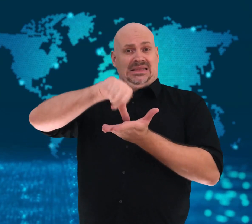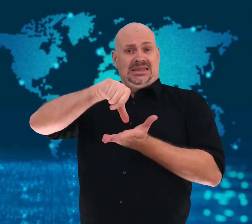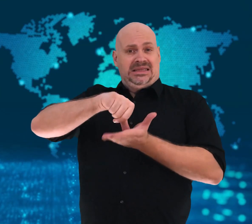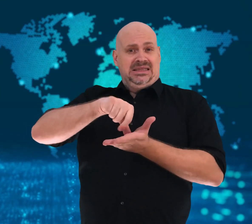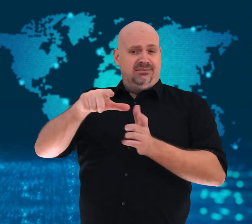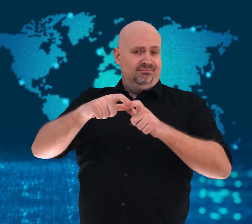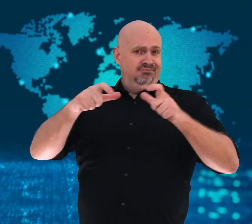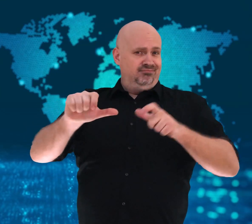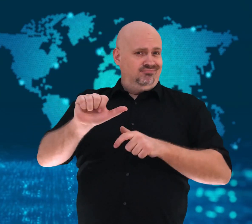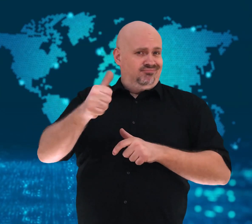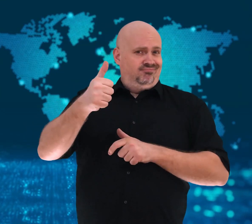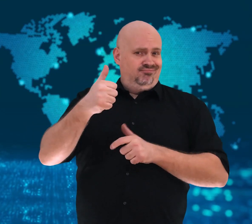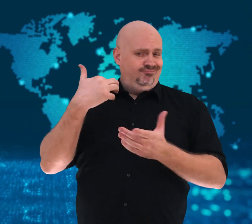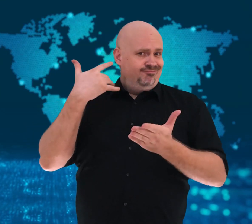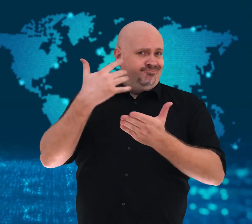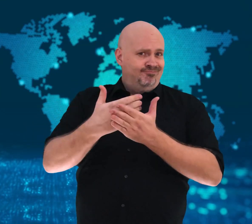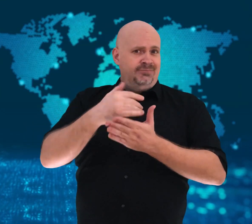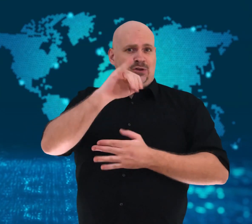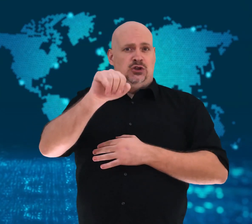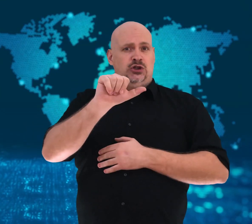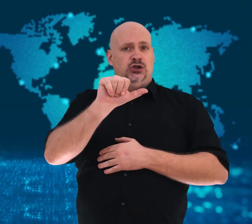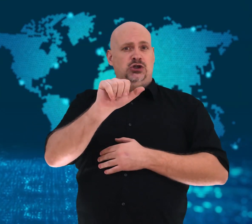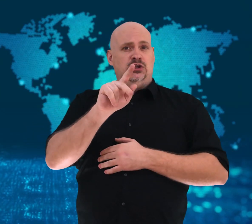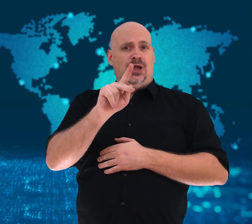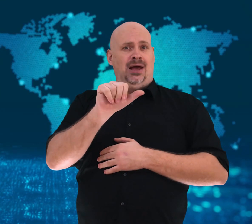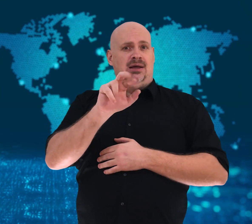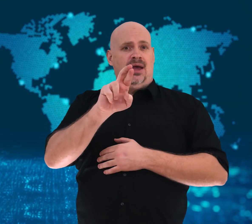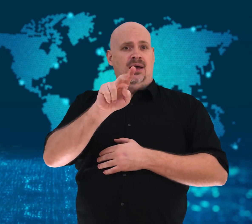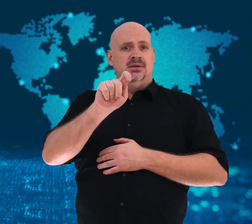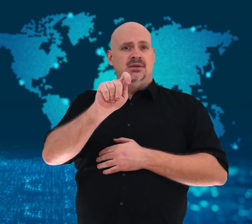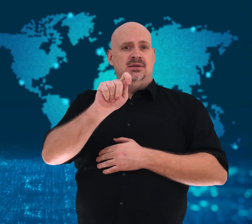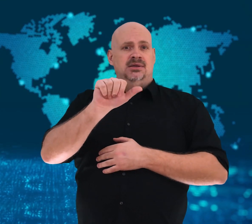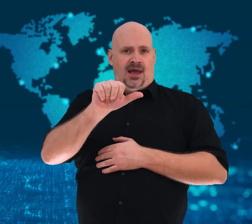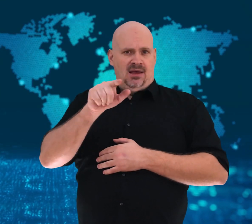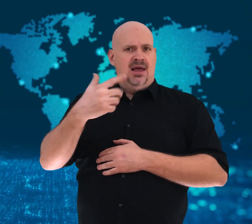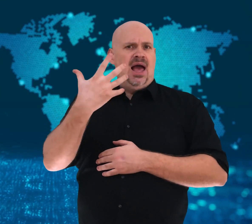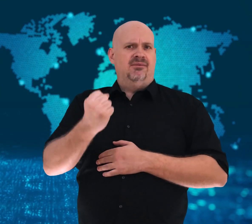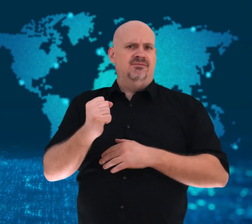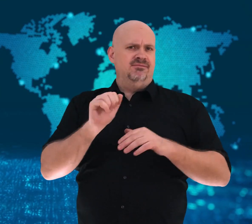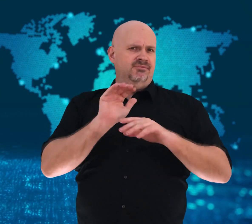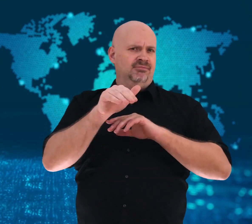It is congested, polluted,